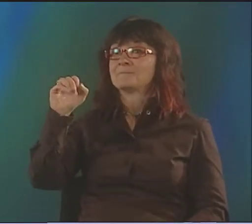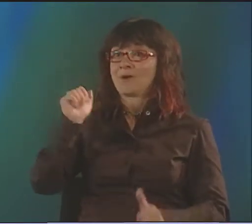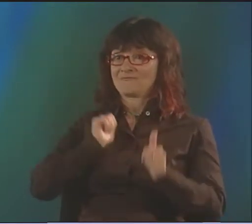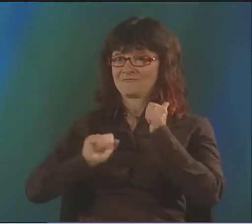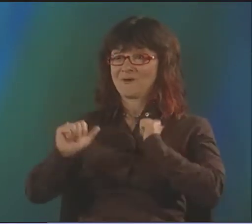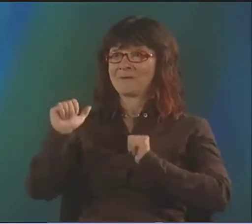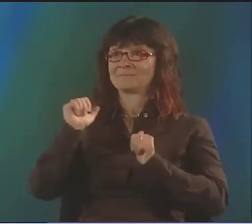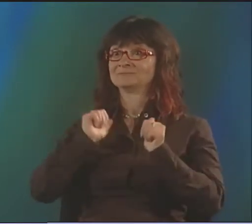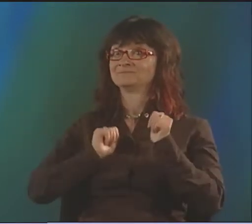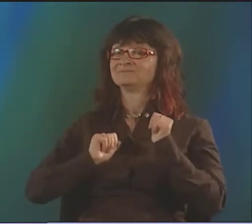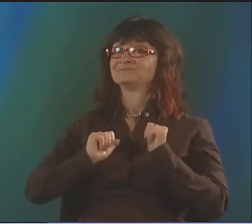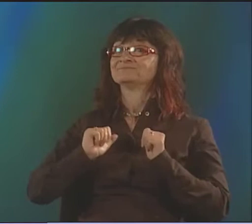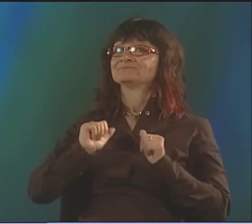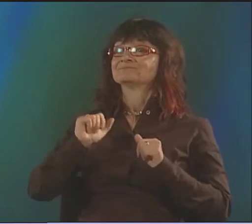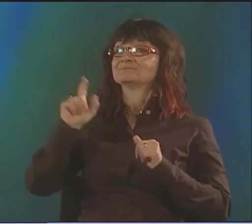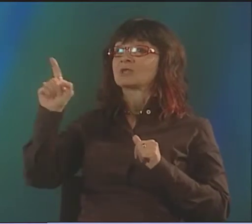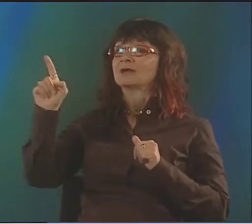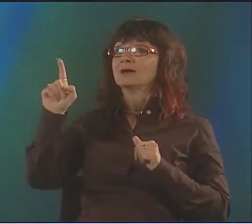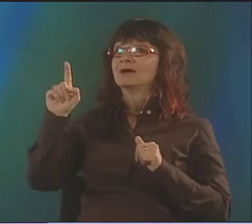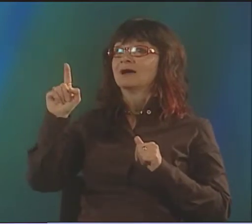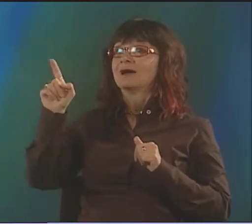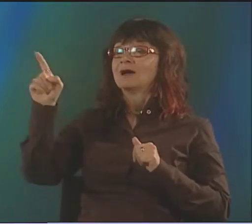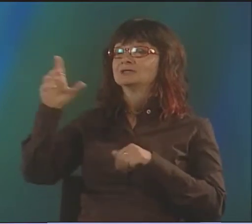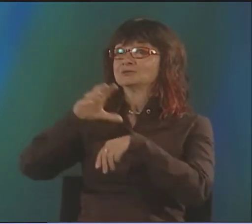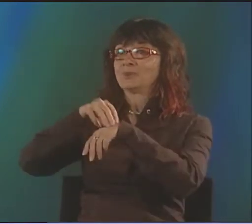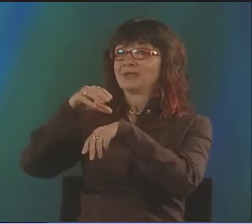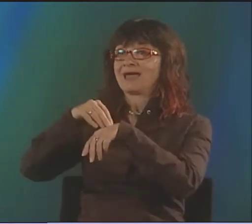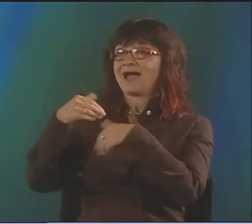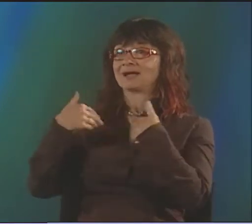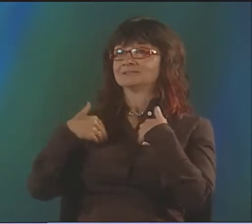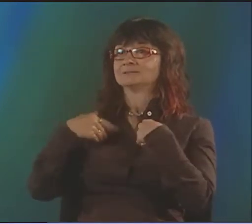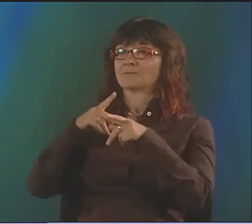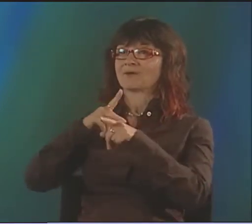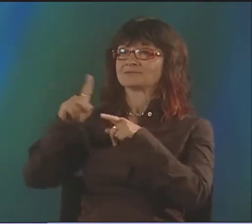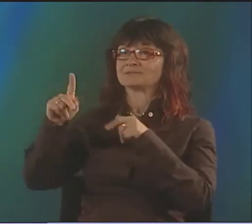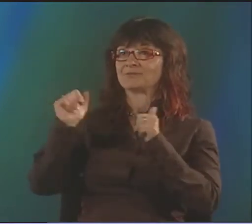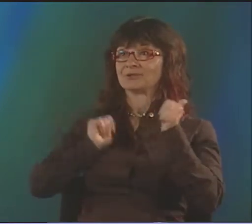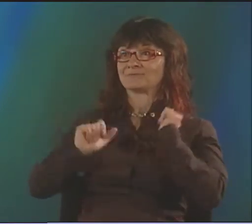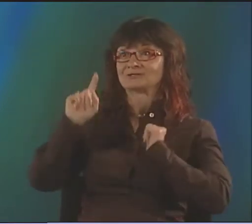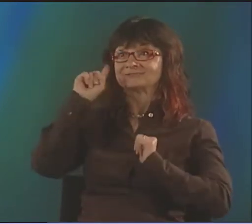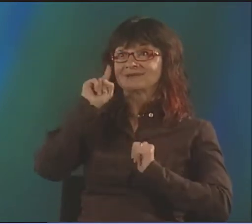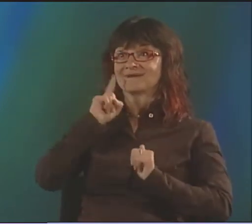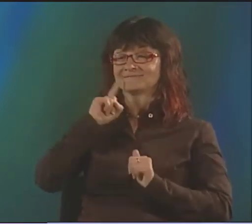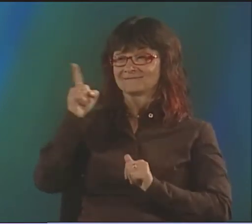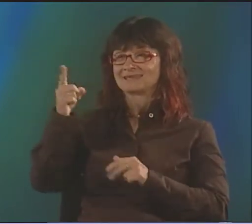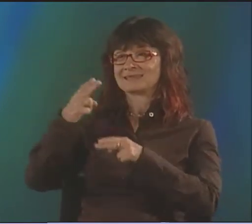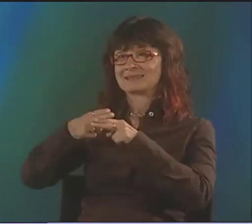AND IT'S A REALLY BIG DEAL FOR ME. IT'S A SOLO SHOW, A SOLO PERFORMANCE.